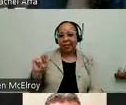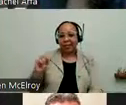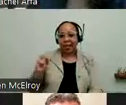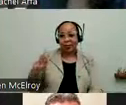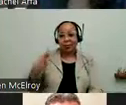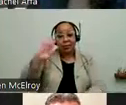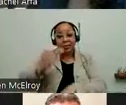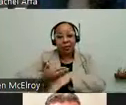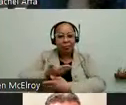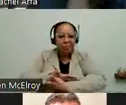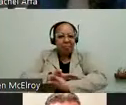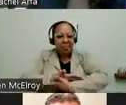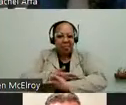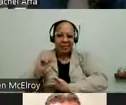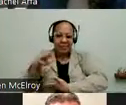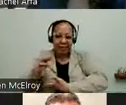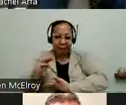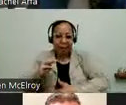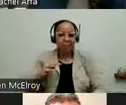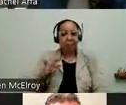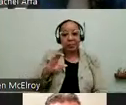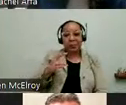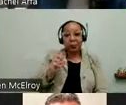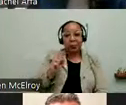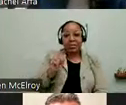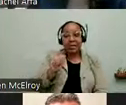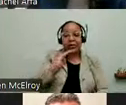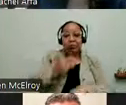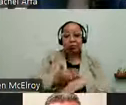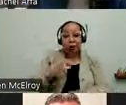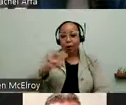colleague Andrew's son Sam. Christina Stoddard, Charlotte, who I'm convinced will come for my day some day.